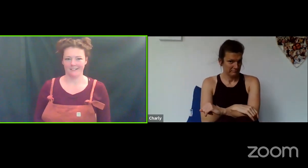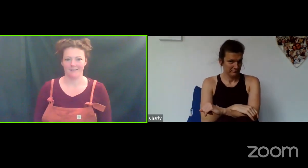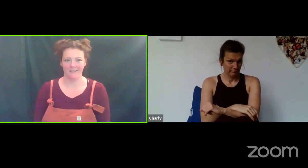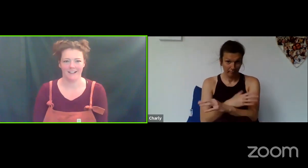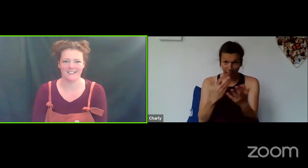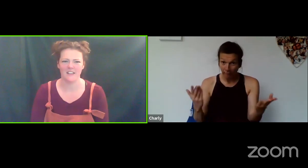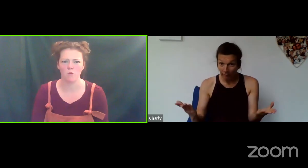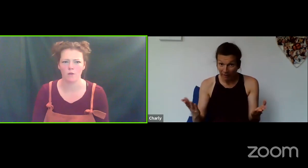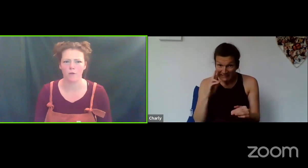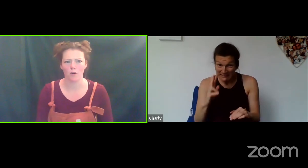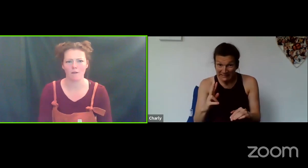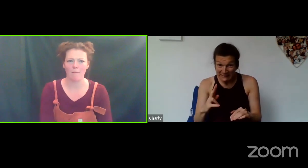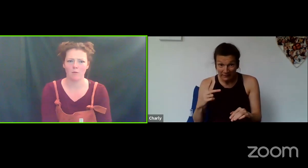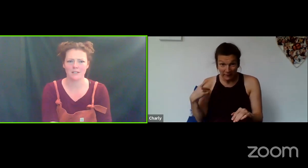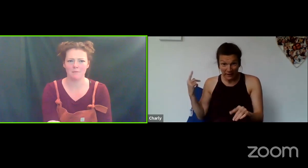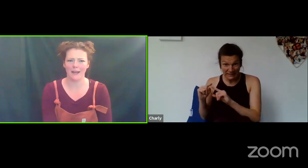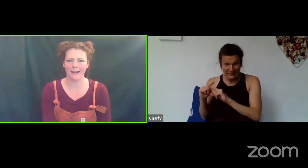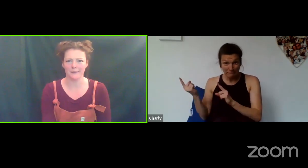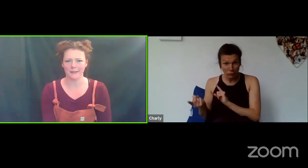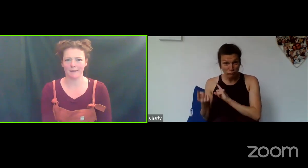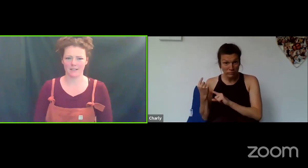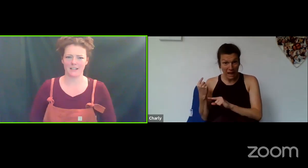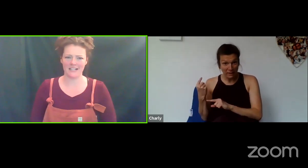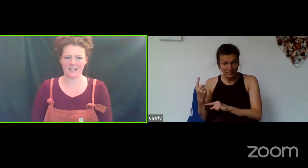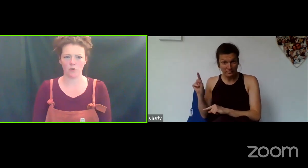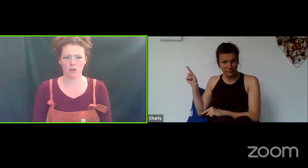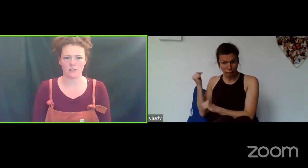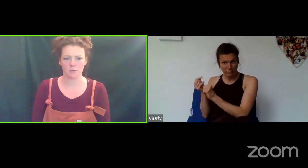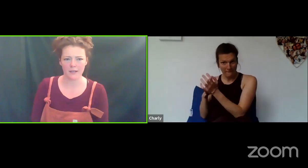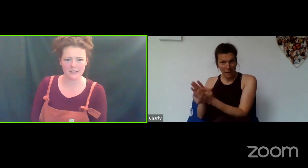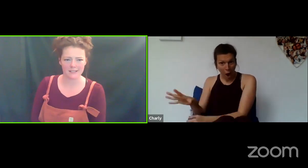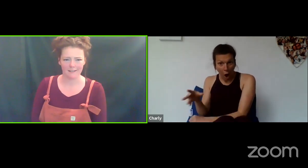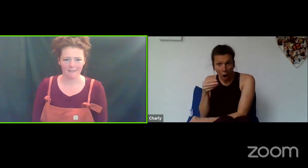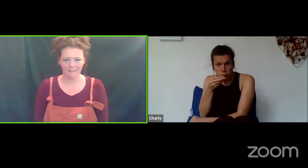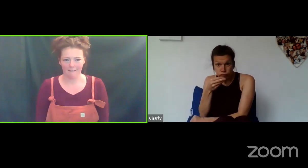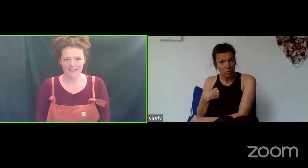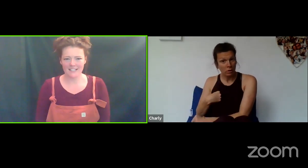That's it... The Wolf thought Grandma was going to be ill then because of eating all those sweets.